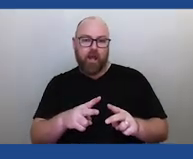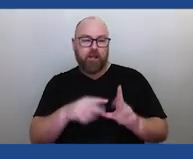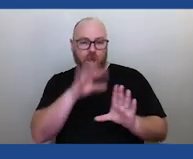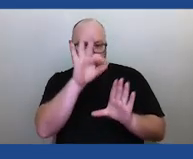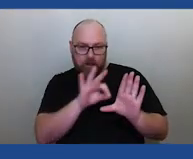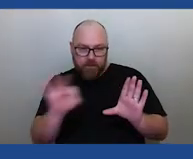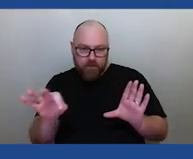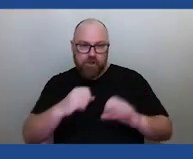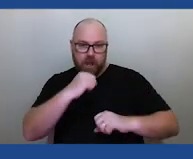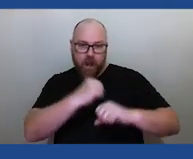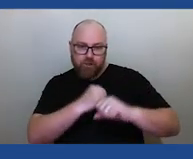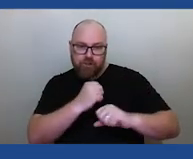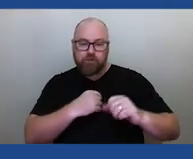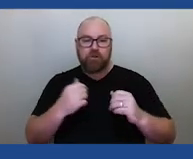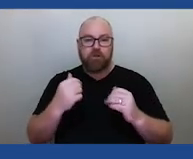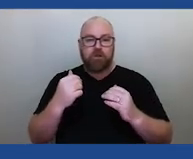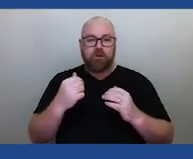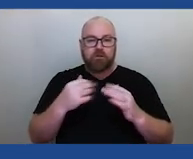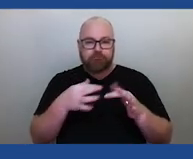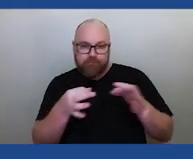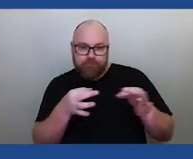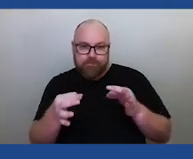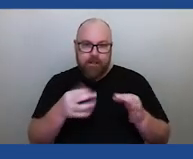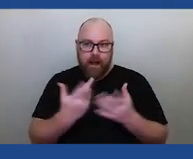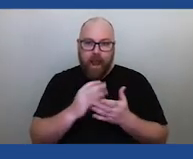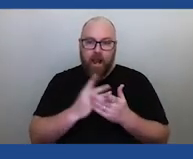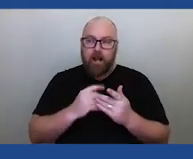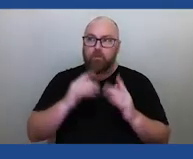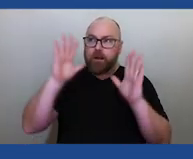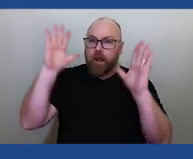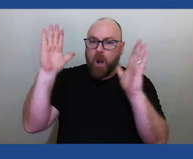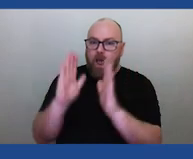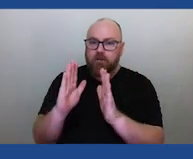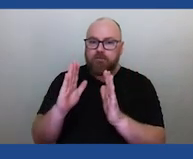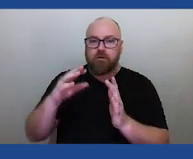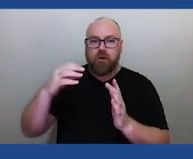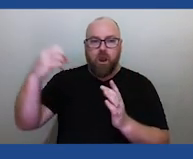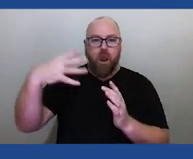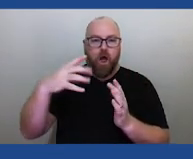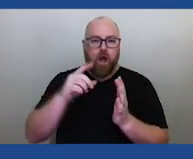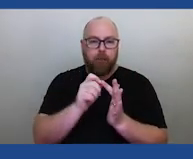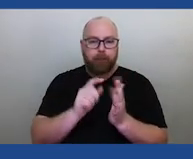How can we reduce light pollution? How can we help minimize it? And right now it's really getting bad